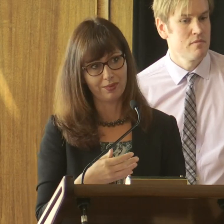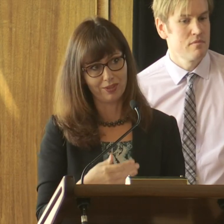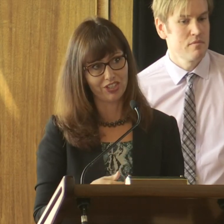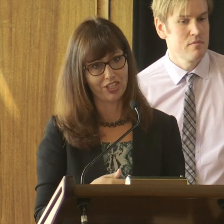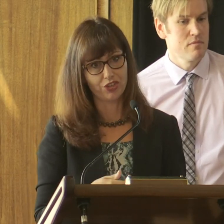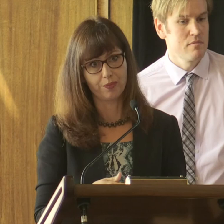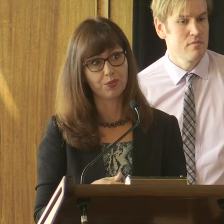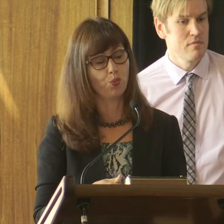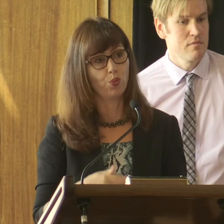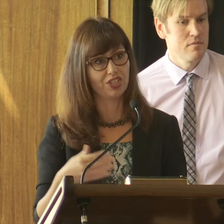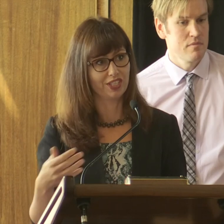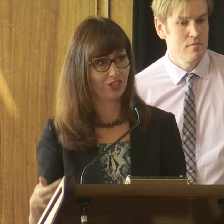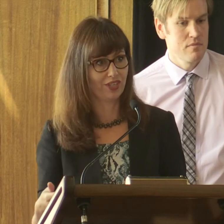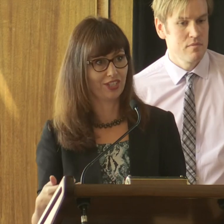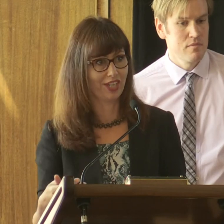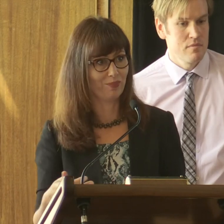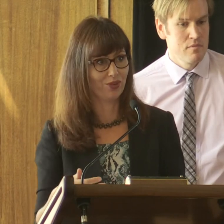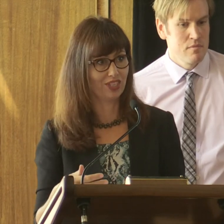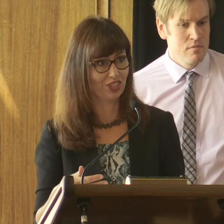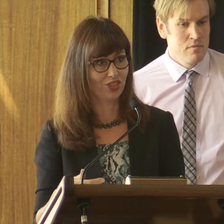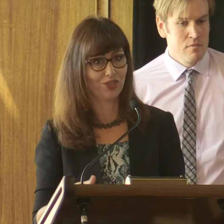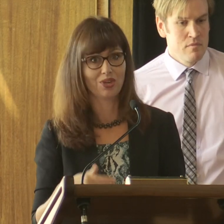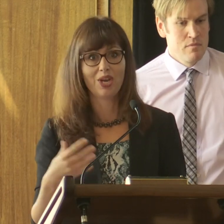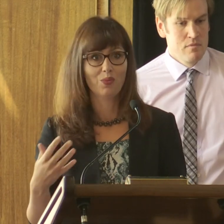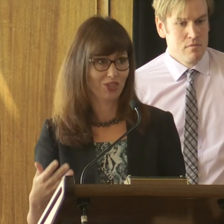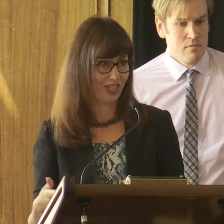who lost their jobs which industries are they moved into what's their